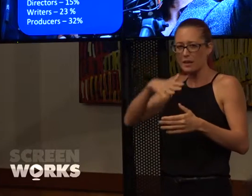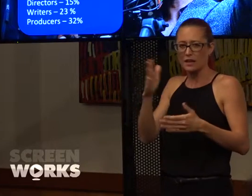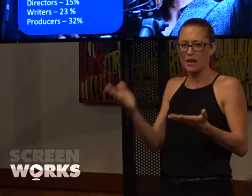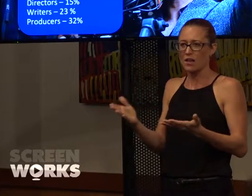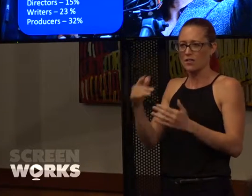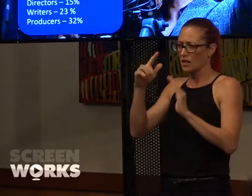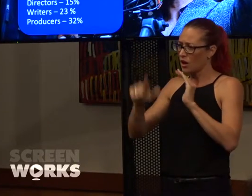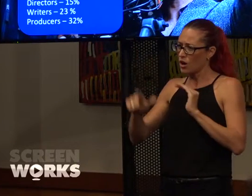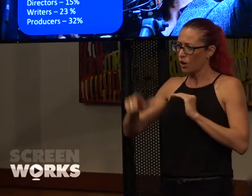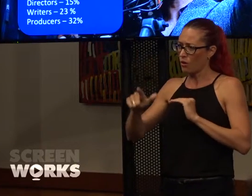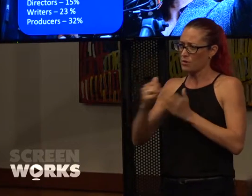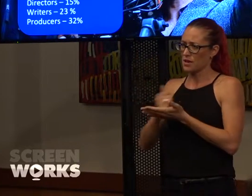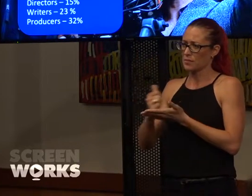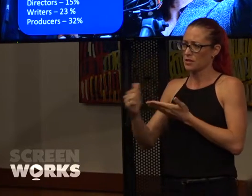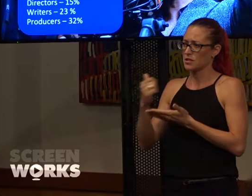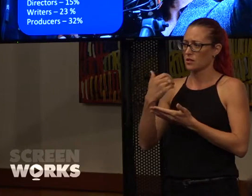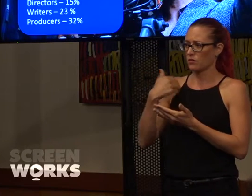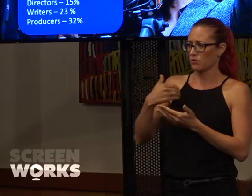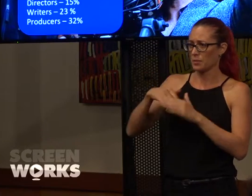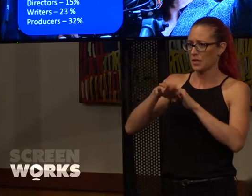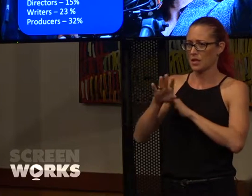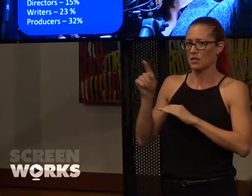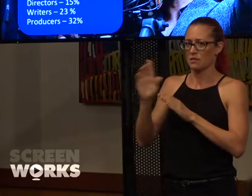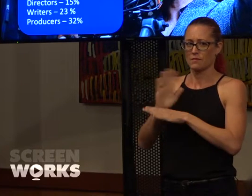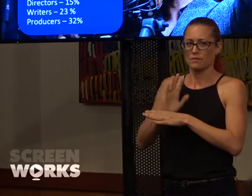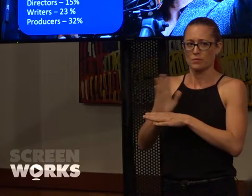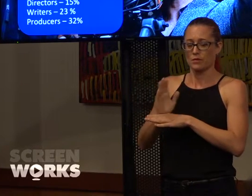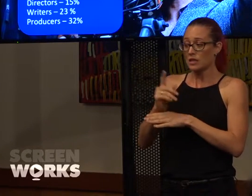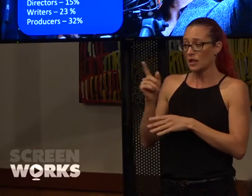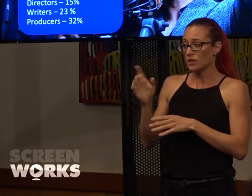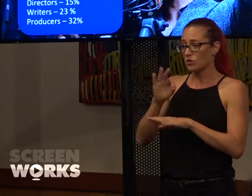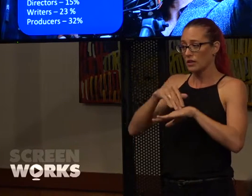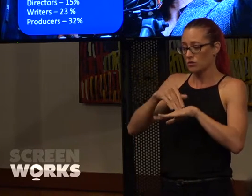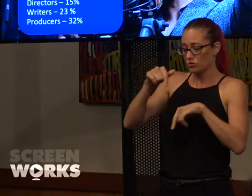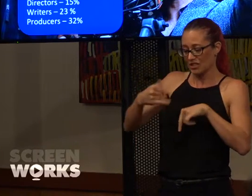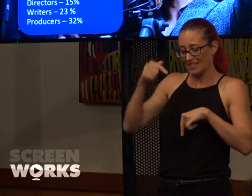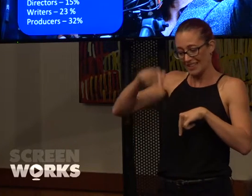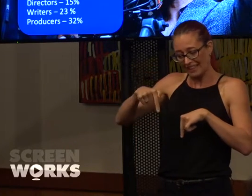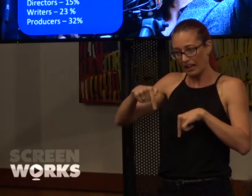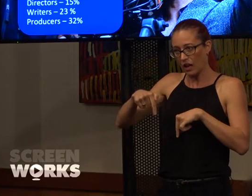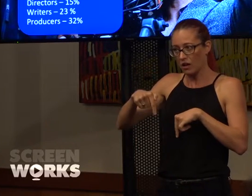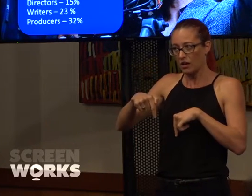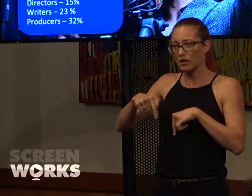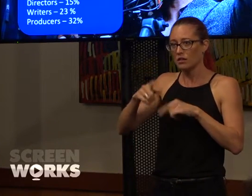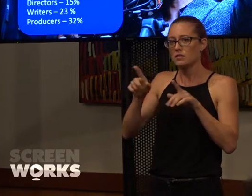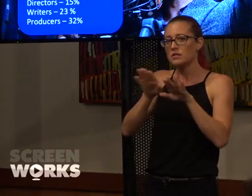numbers of female key creatives in feature films. And of course it's not just an issue here as Gill's talked about, similar figures are echoed around the world.